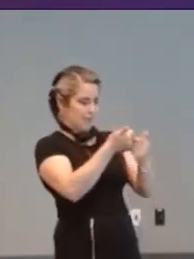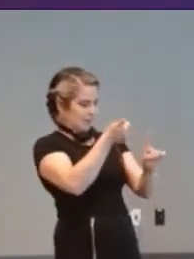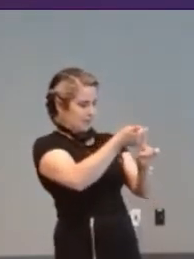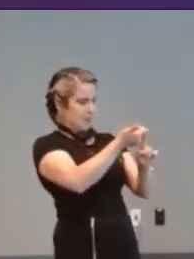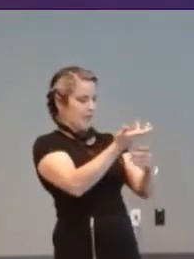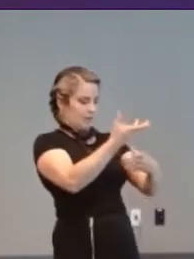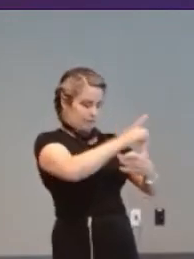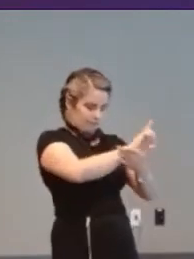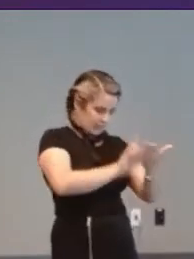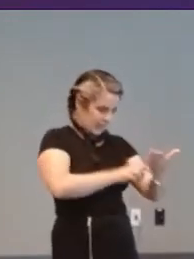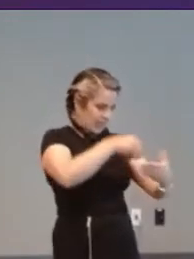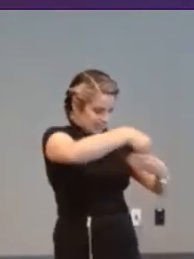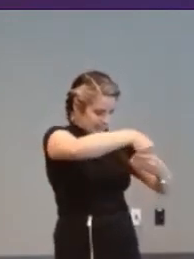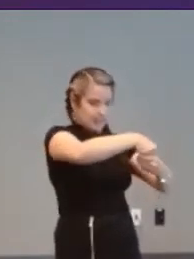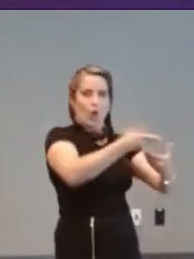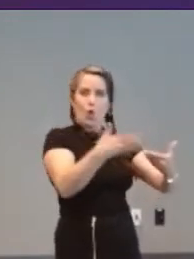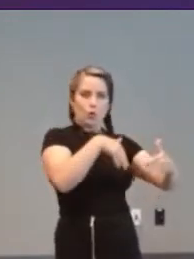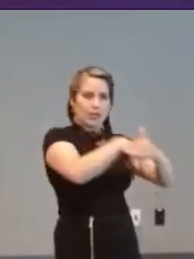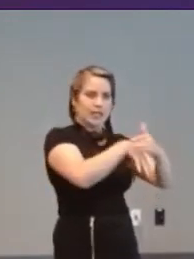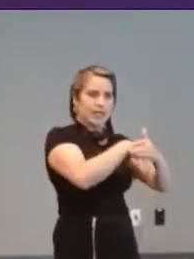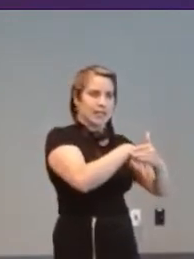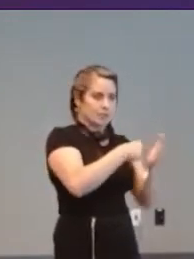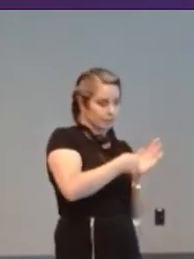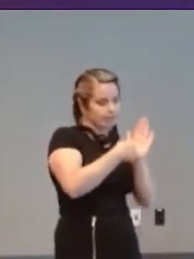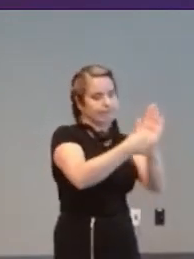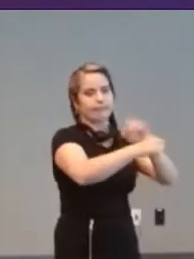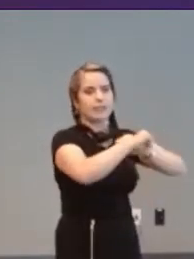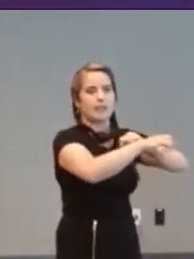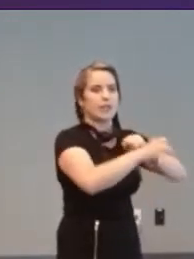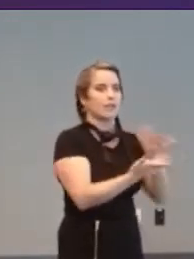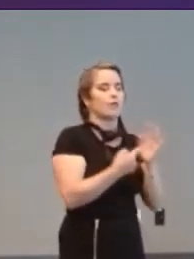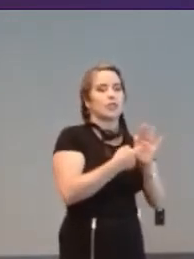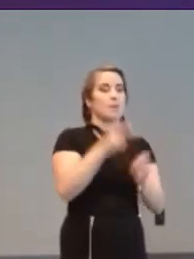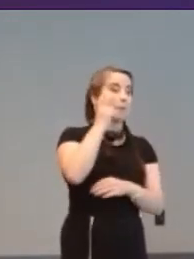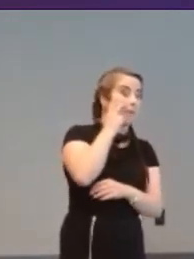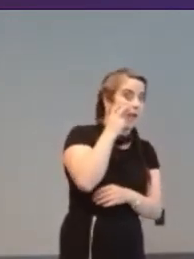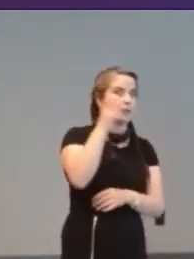low pressure in certain ways they're very good with deaf blind access and so on that needs to